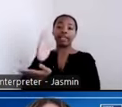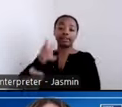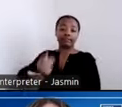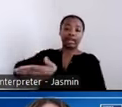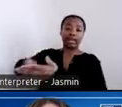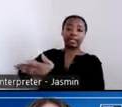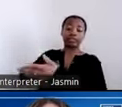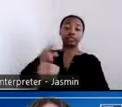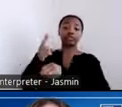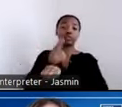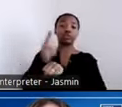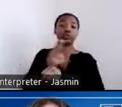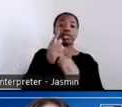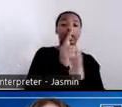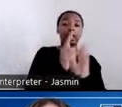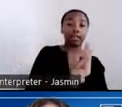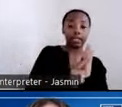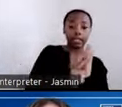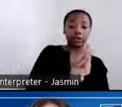appropriate remedies on their behalf.